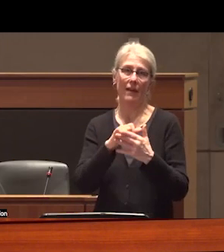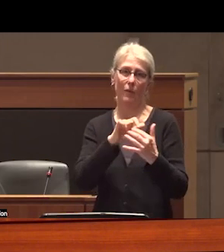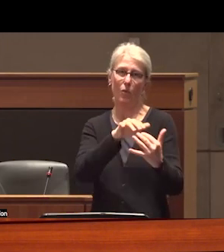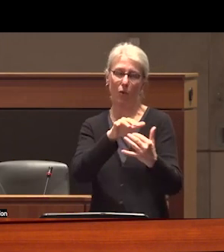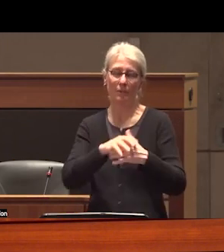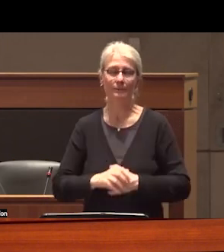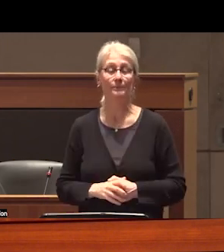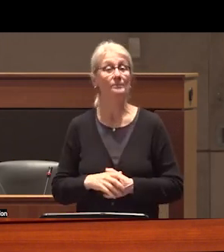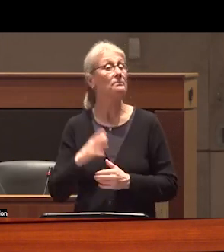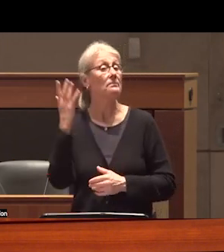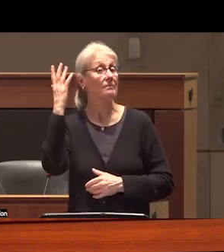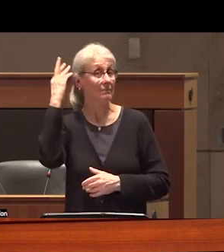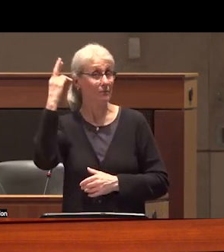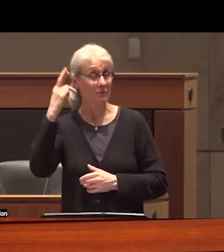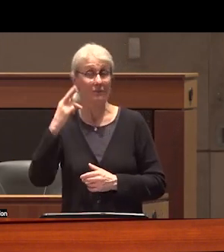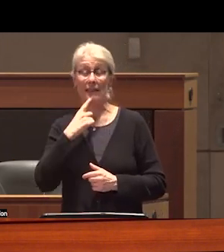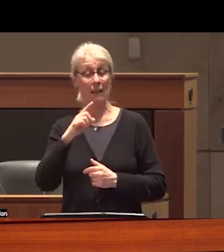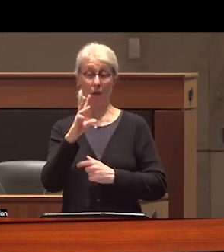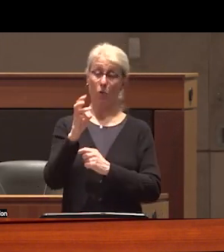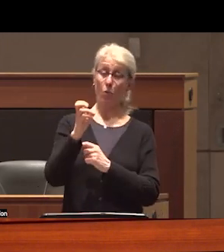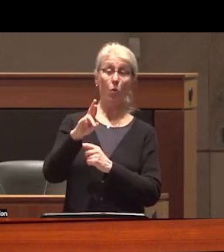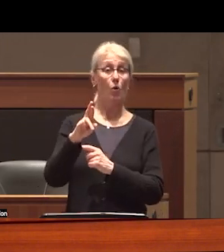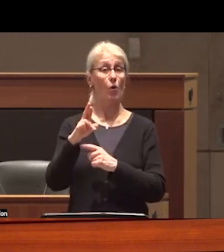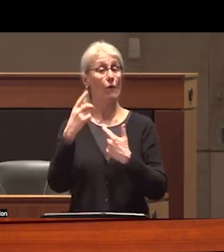are some of the reasons why I say that the War on Drugs has been an unparalleled success for